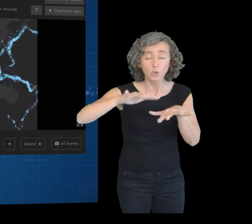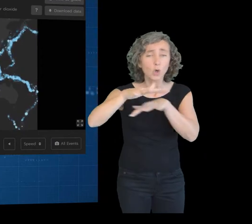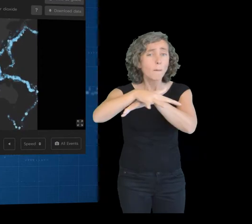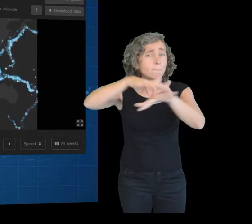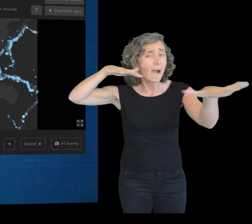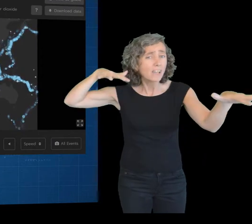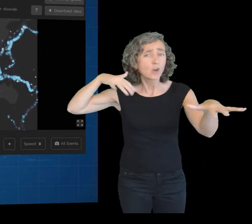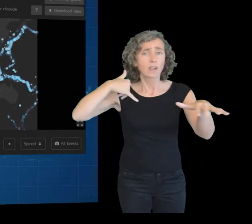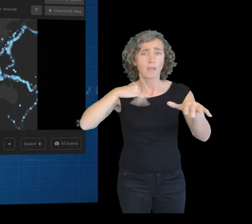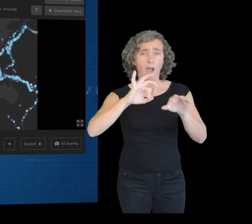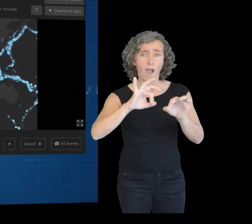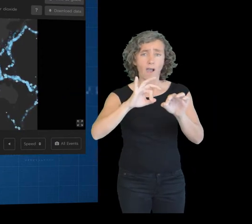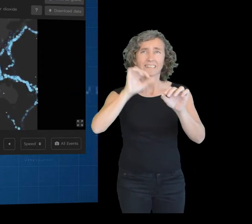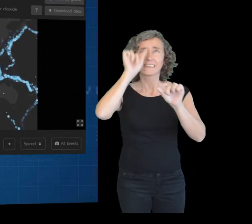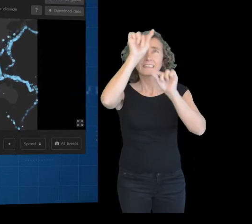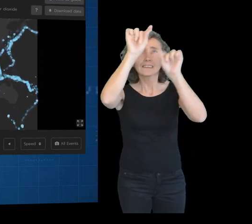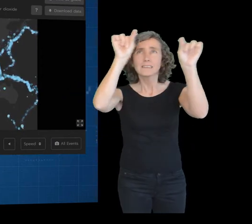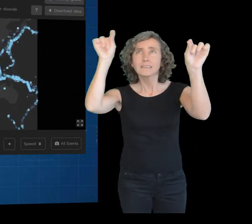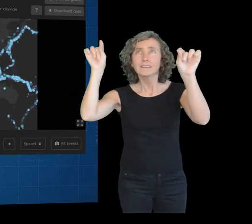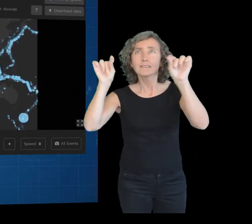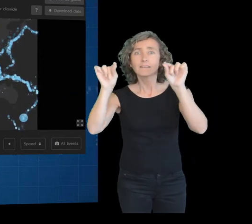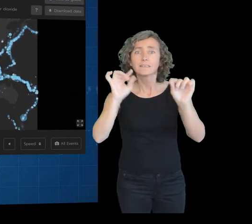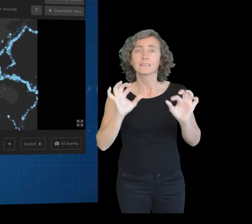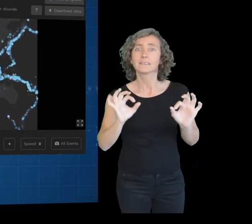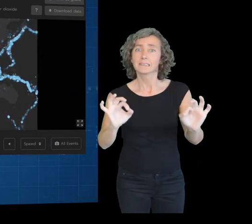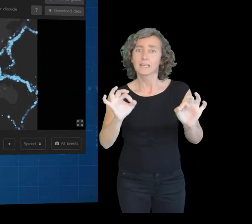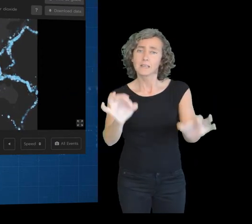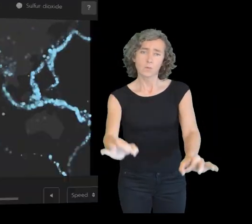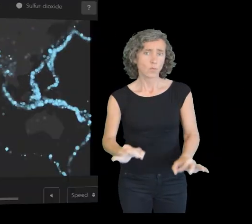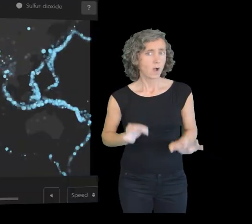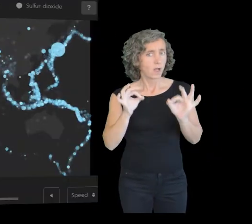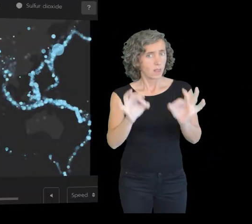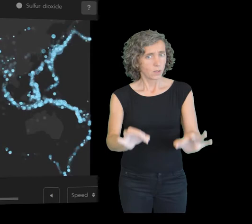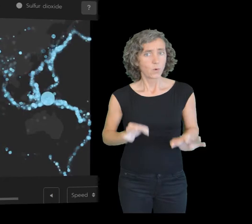these occur in specific areas of the planet.